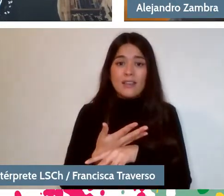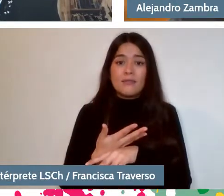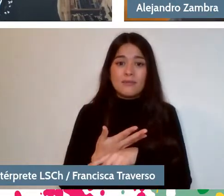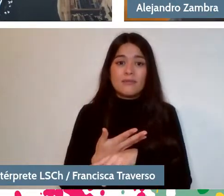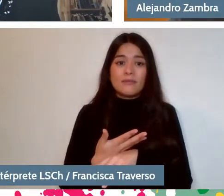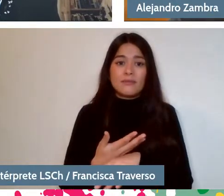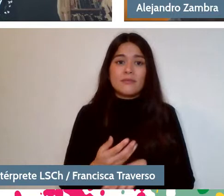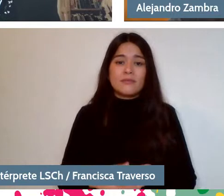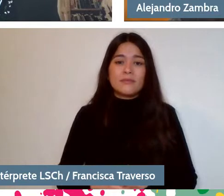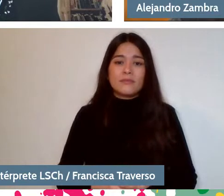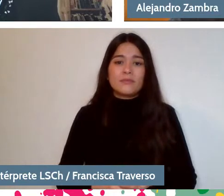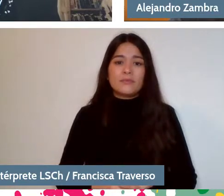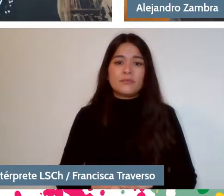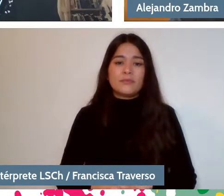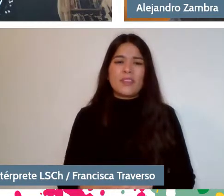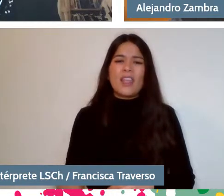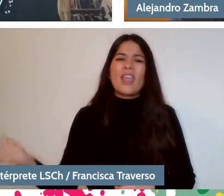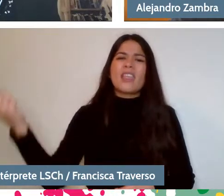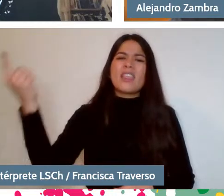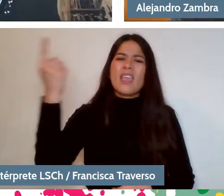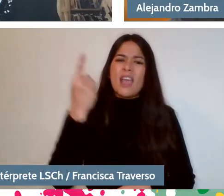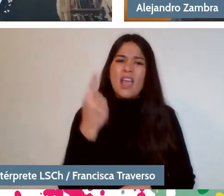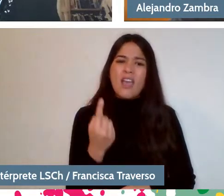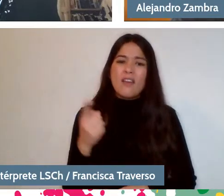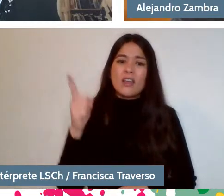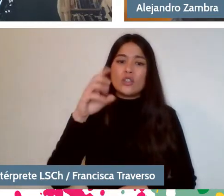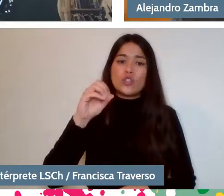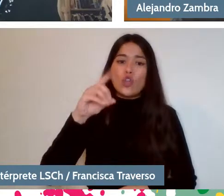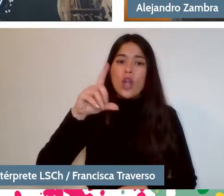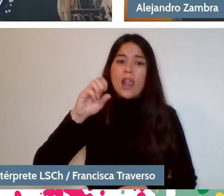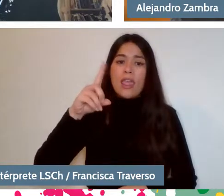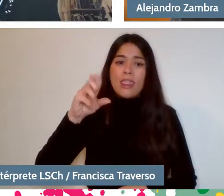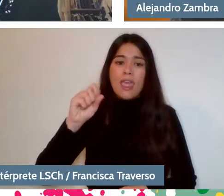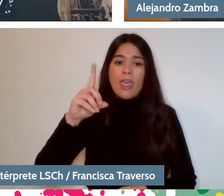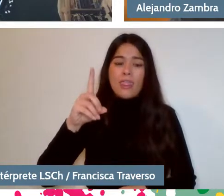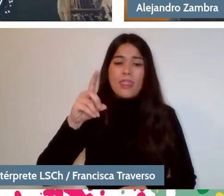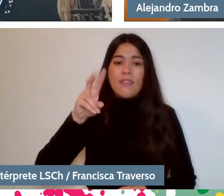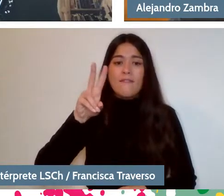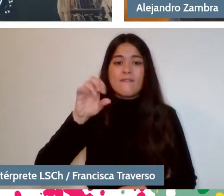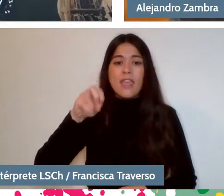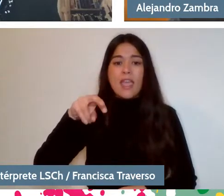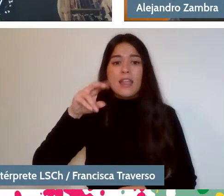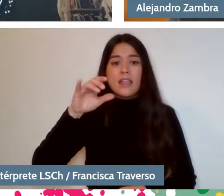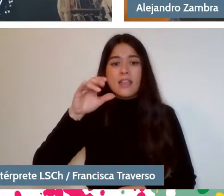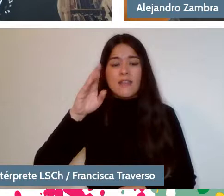Soledad Bianchi would come, I don't know, and she would put Pedro Lemebel in the Hispanic-American literature